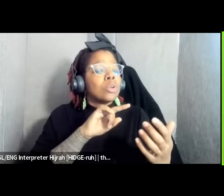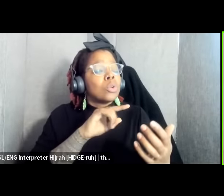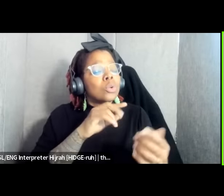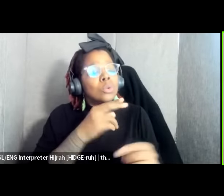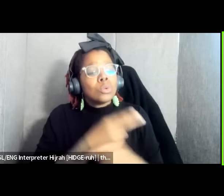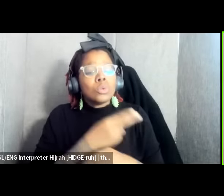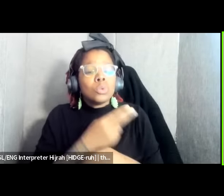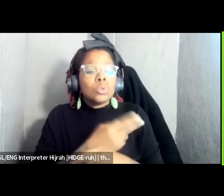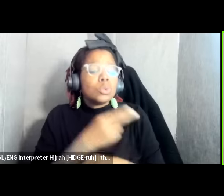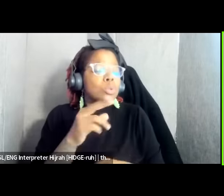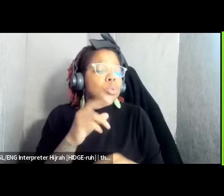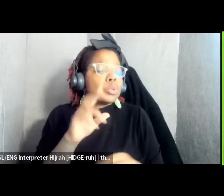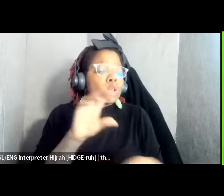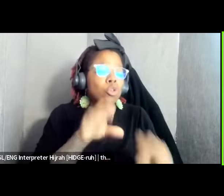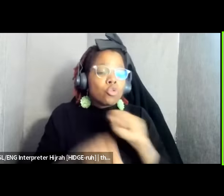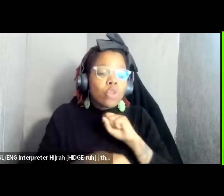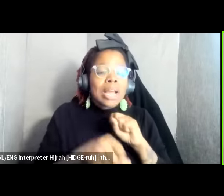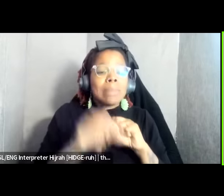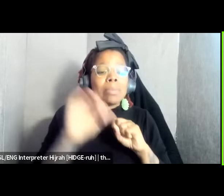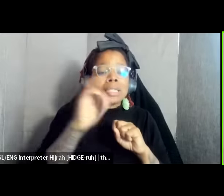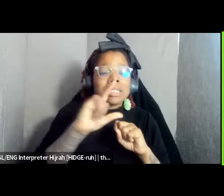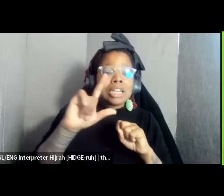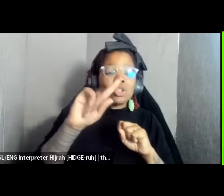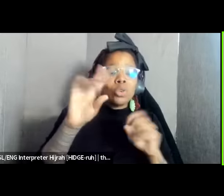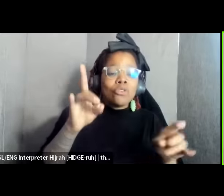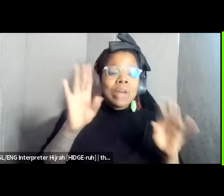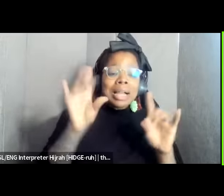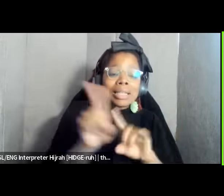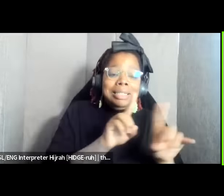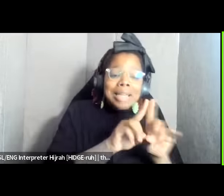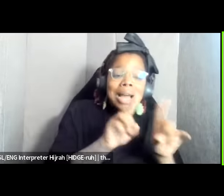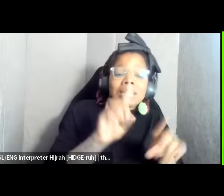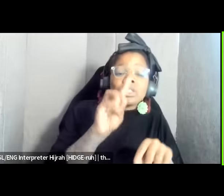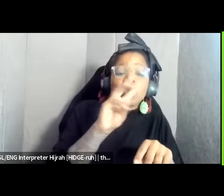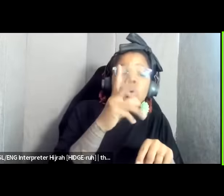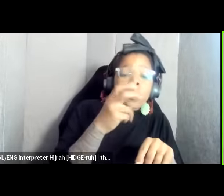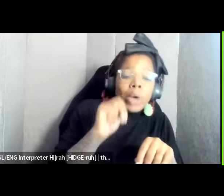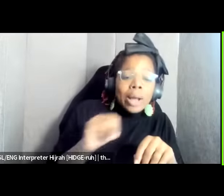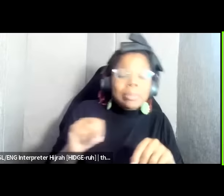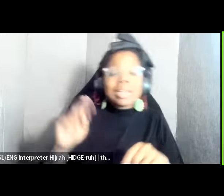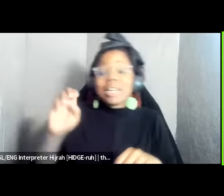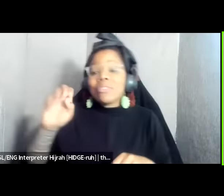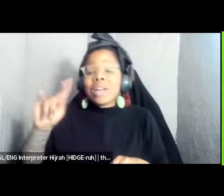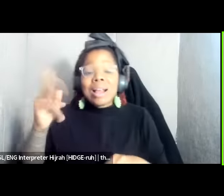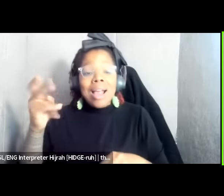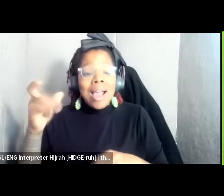cleansing which we're also experiencing with the Dominican Republic whether it's um us imperialism